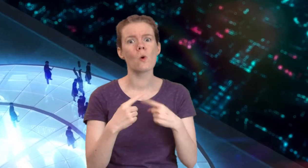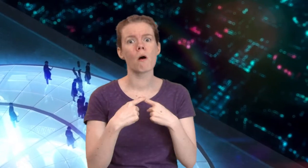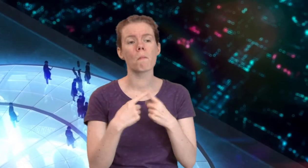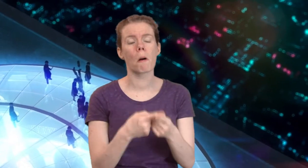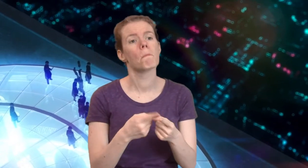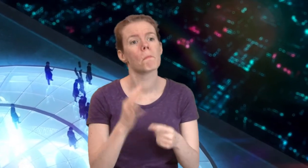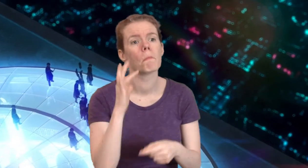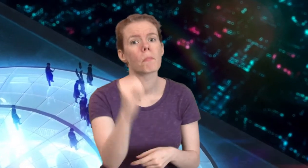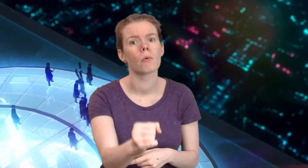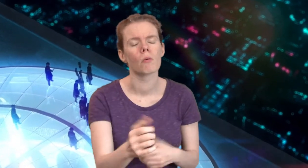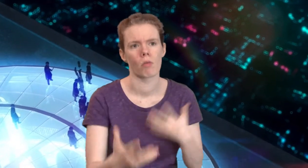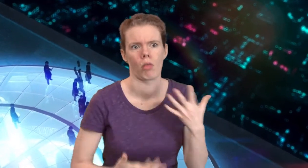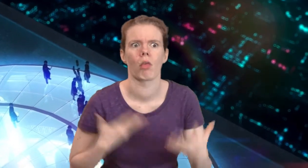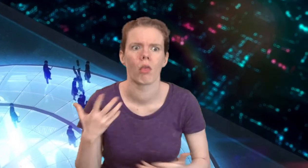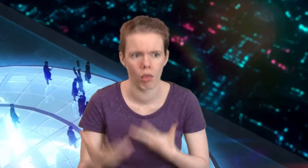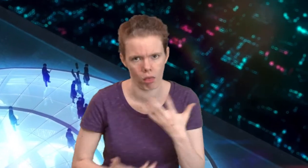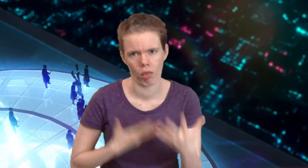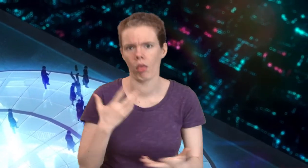but when the dynamic is broken, they feel lost.